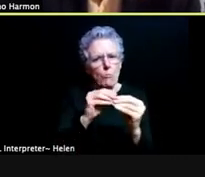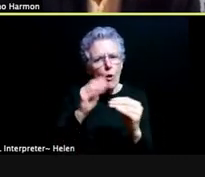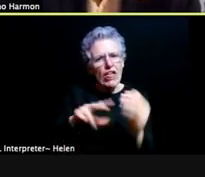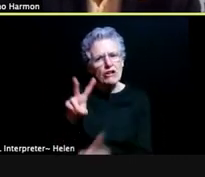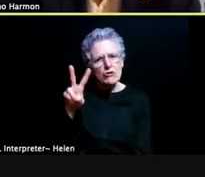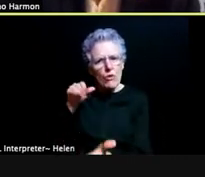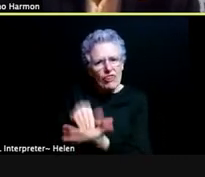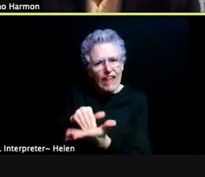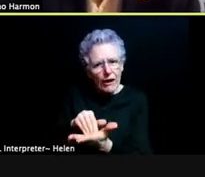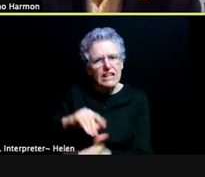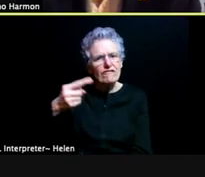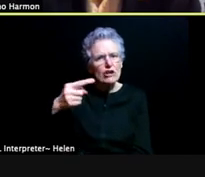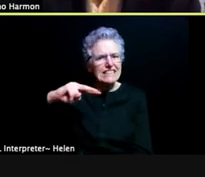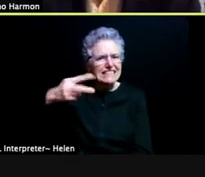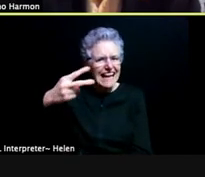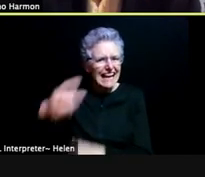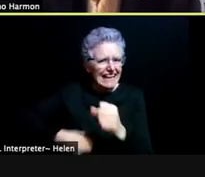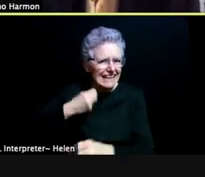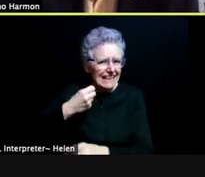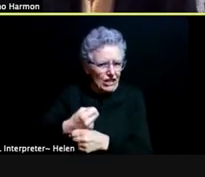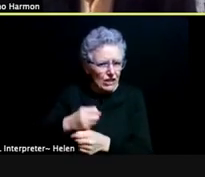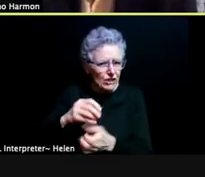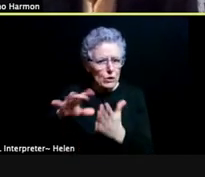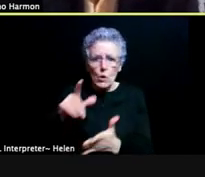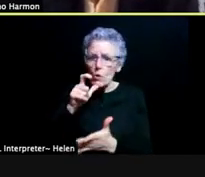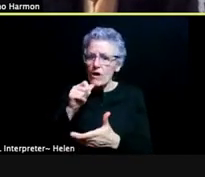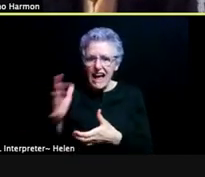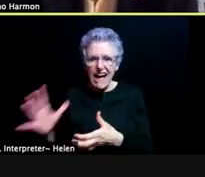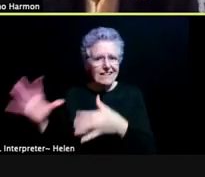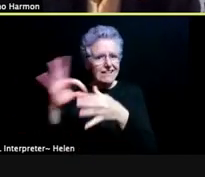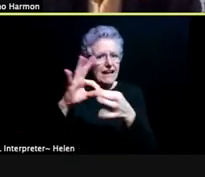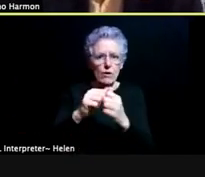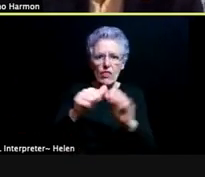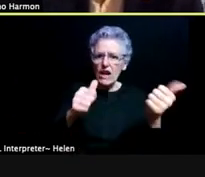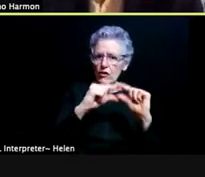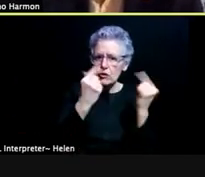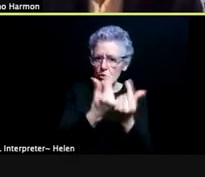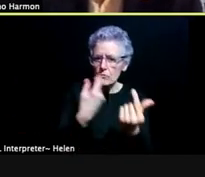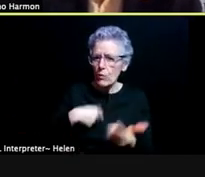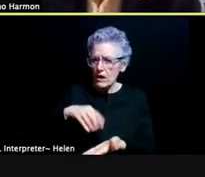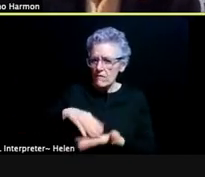who don't seem to be connected with another group. That's something that we've learned that works from the pandemic,